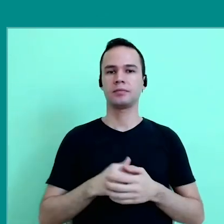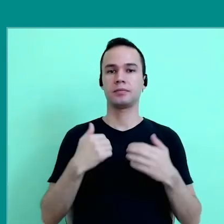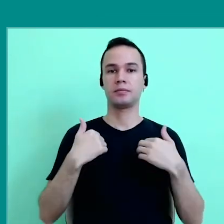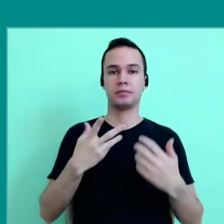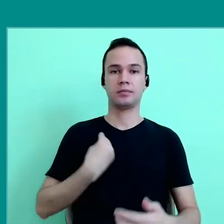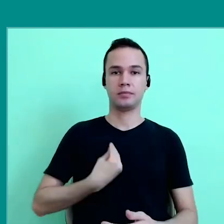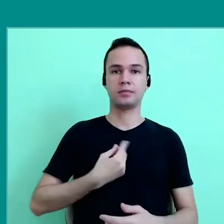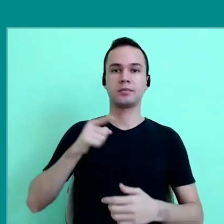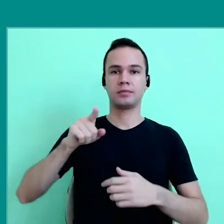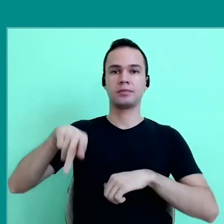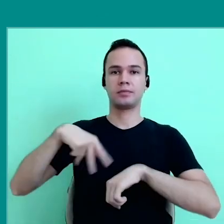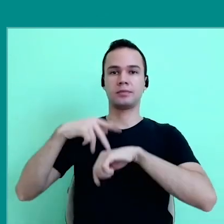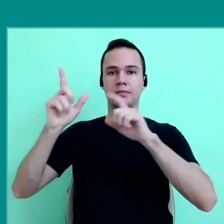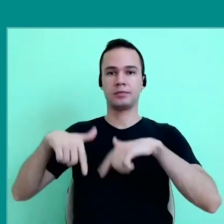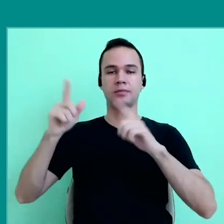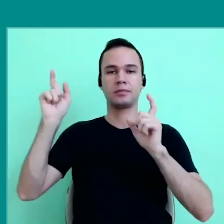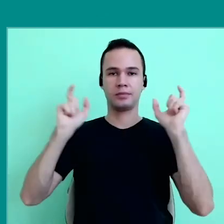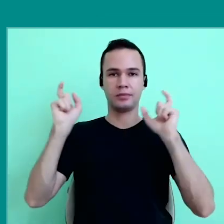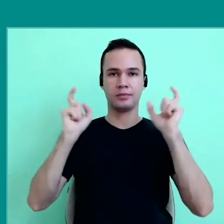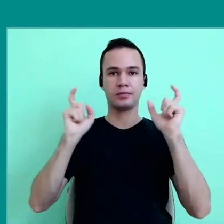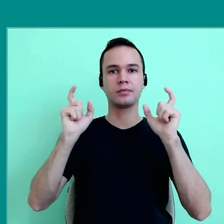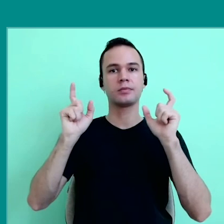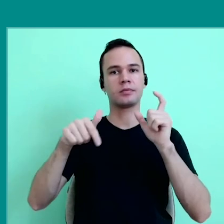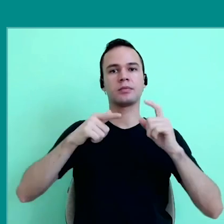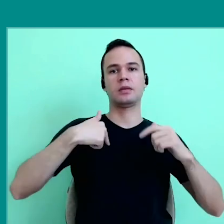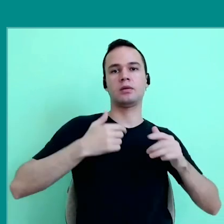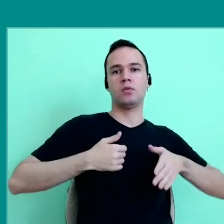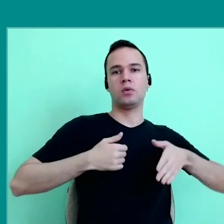I'm living in Mexico, I grew up in Argentina,